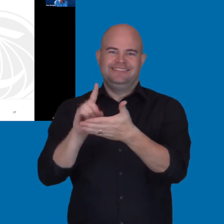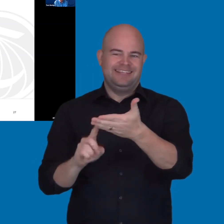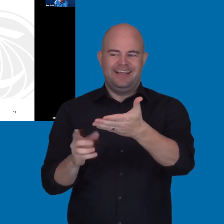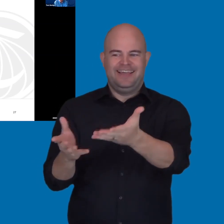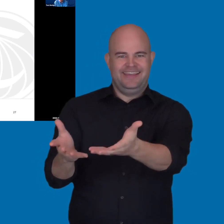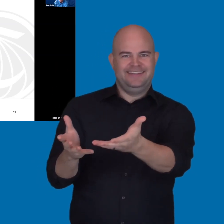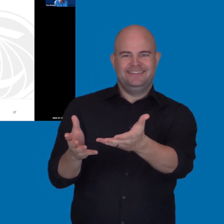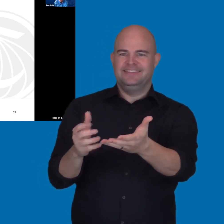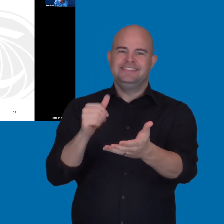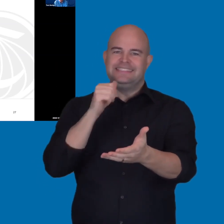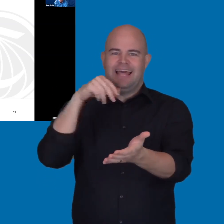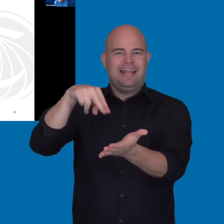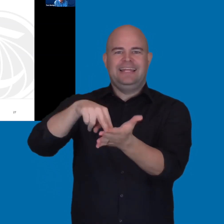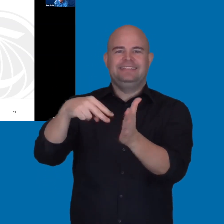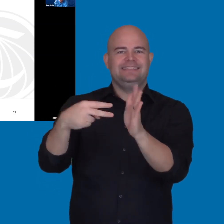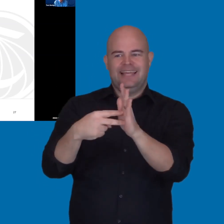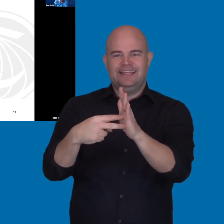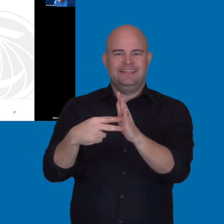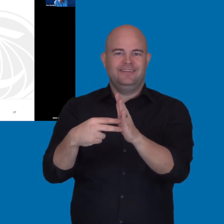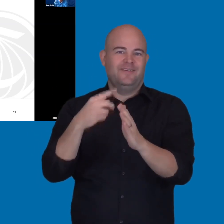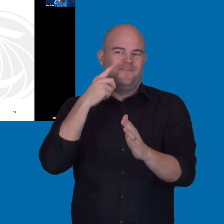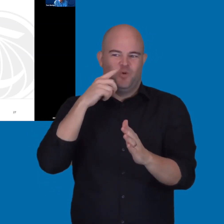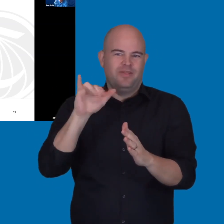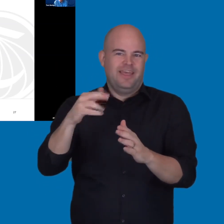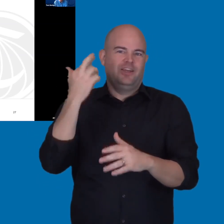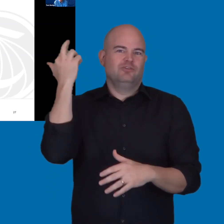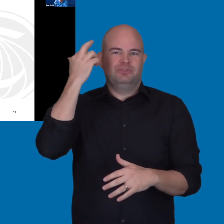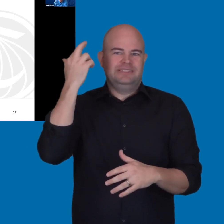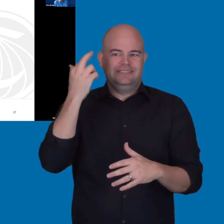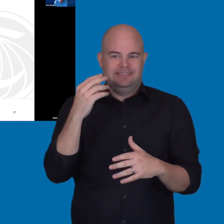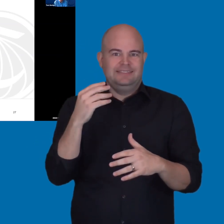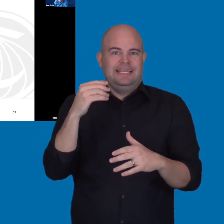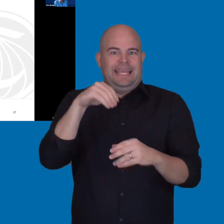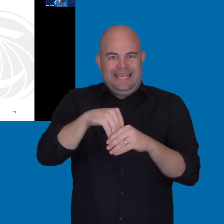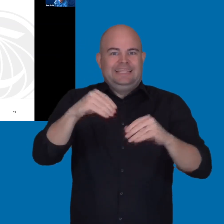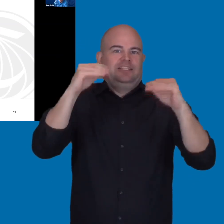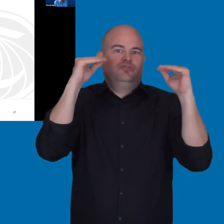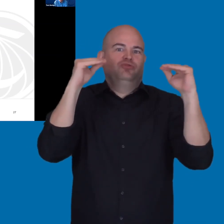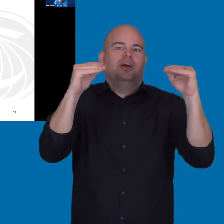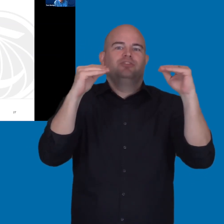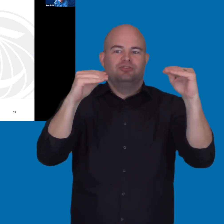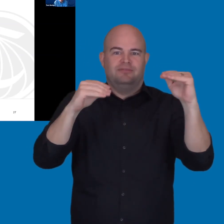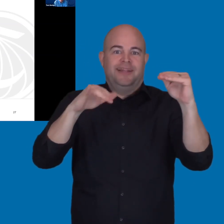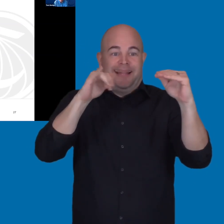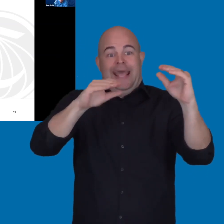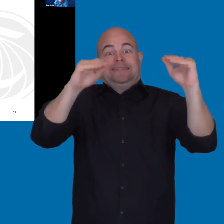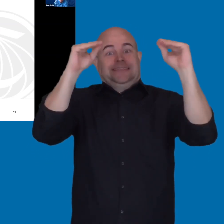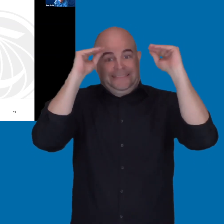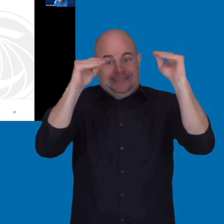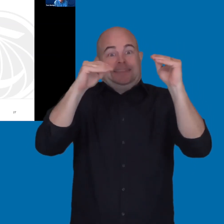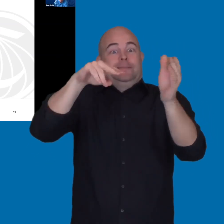of how the software is intended to work. And kind of how it's intended to be used in instruction, right?